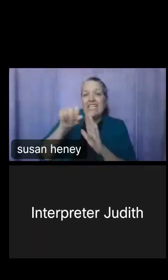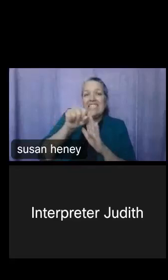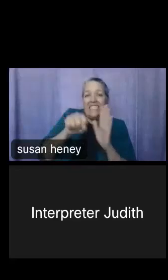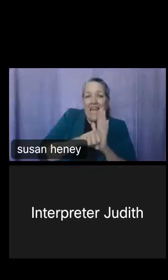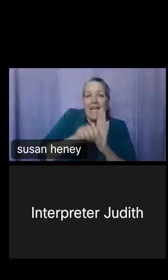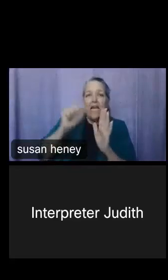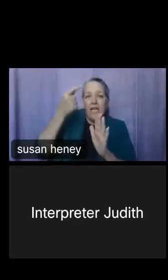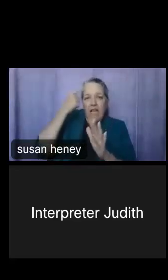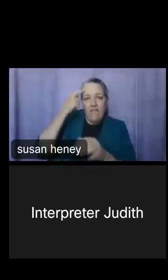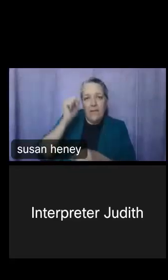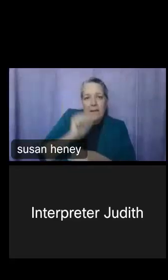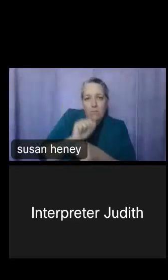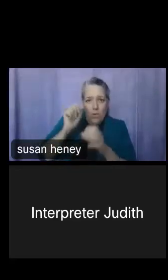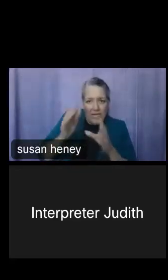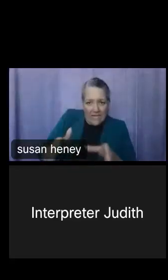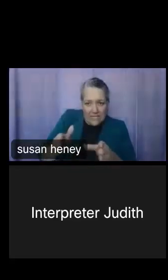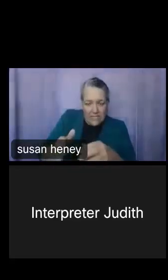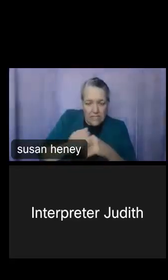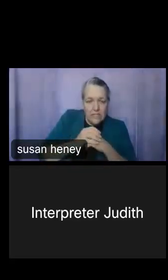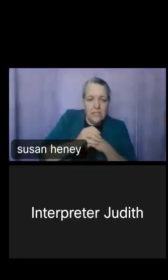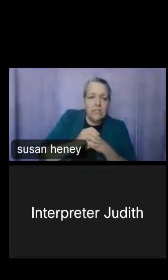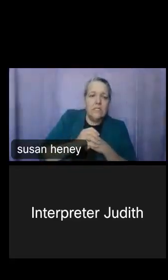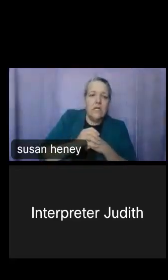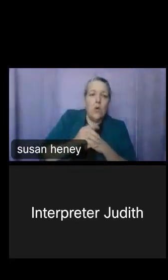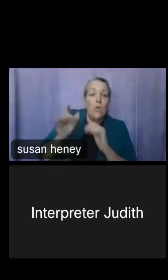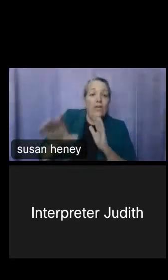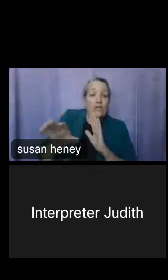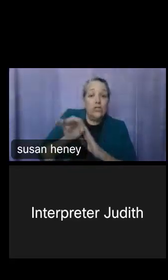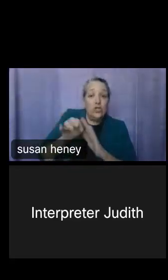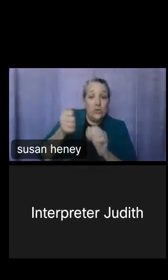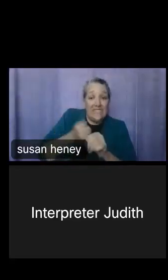employees. You'll note here that when you select each of these variables on the left,